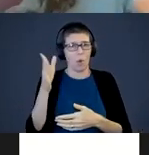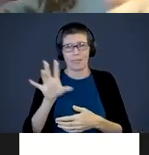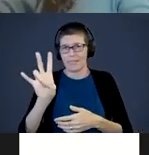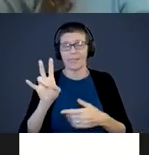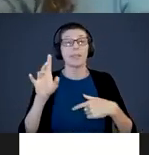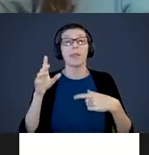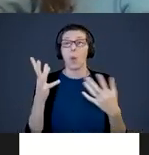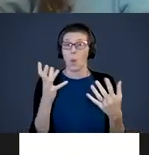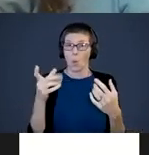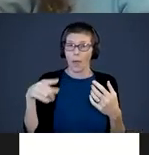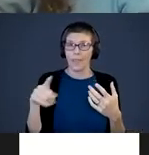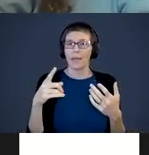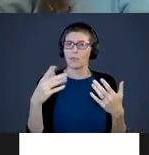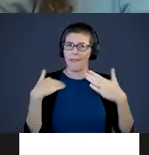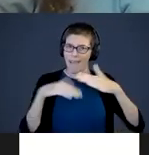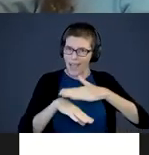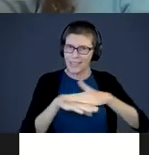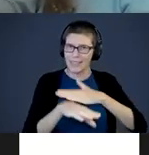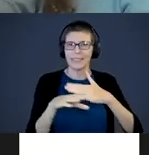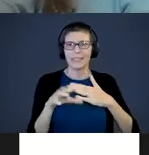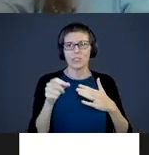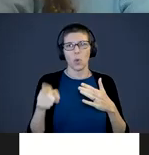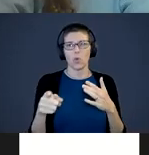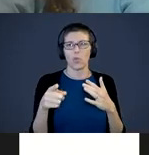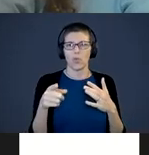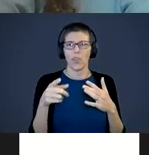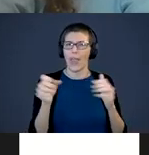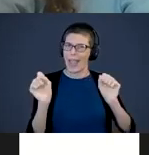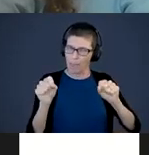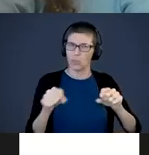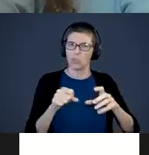them where they have access to them so they can constantly able to engage with printed materials.